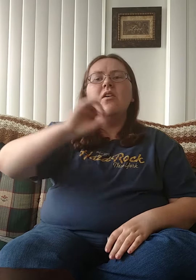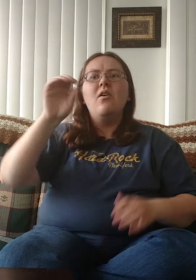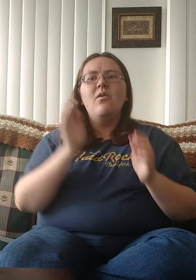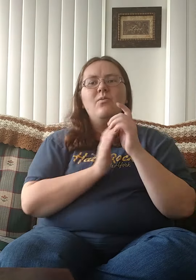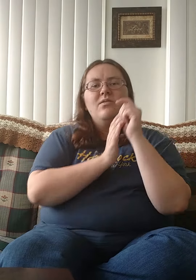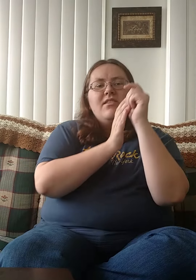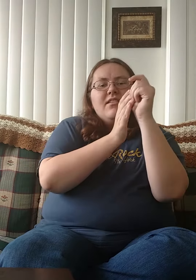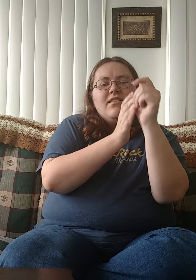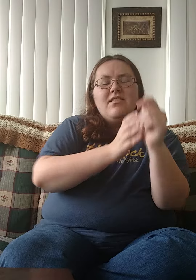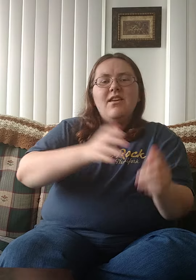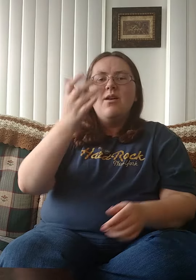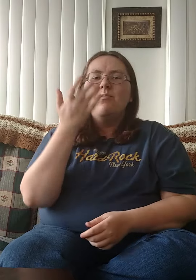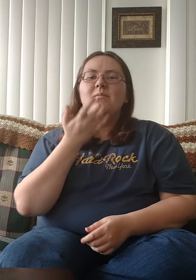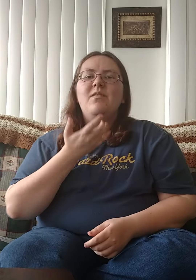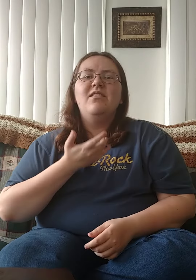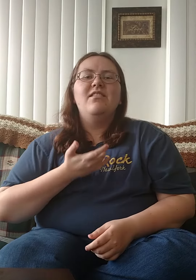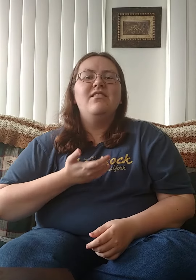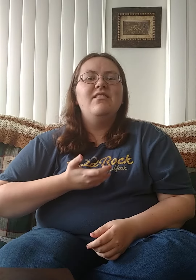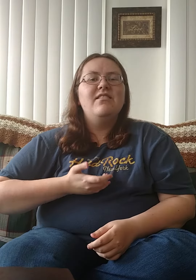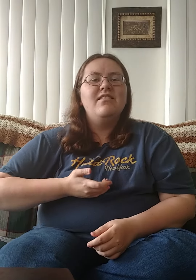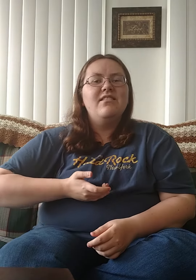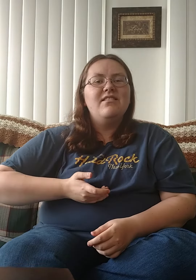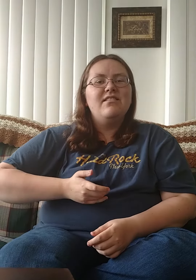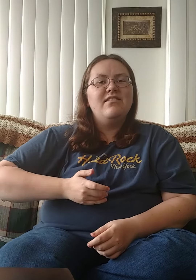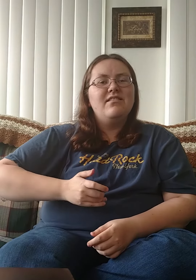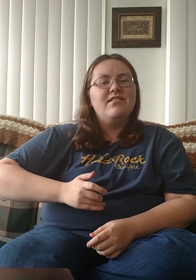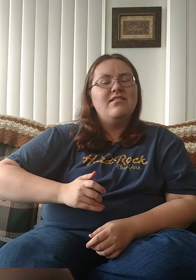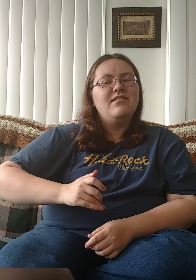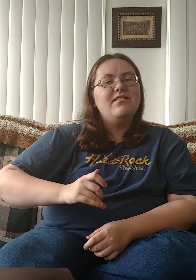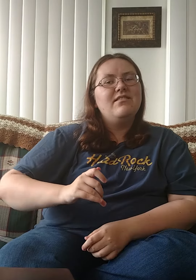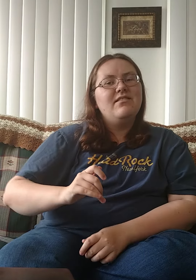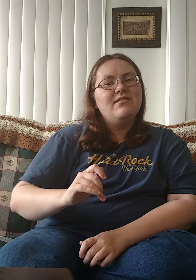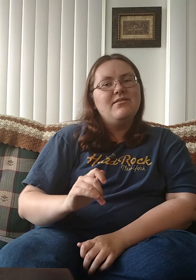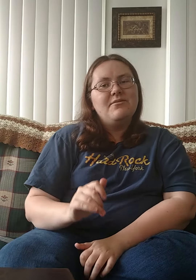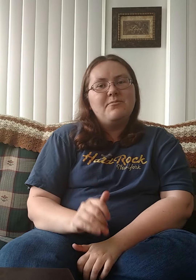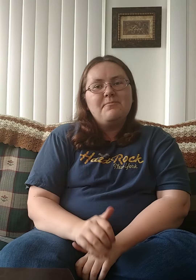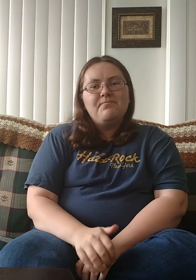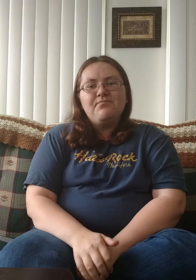Oh, lead me